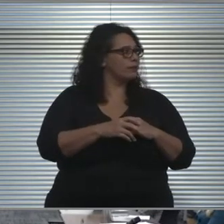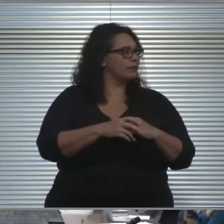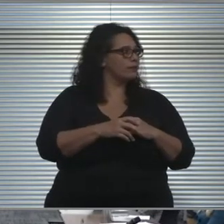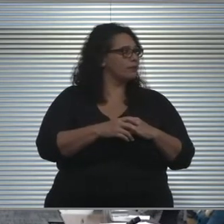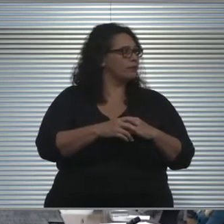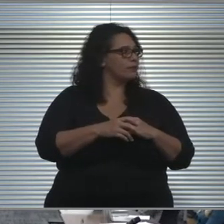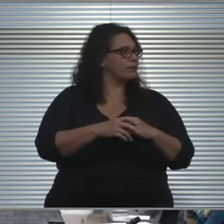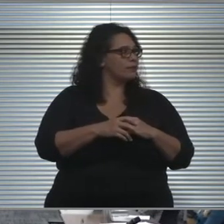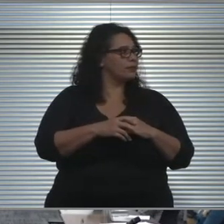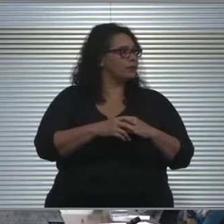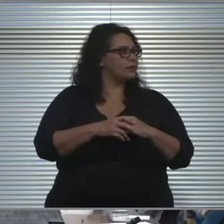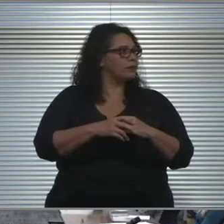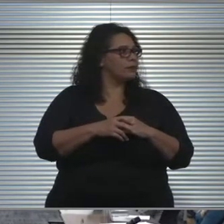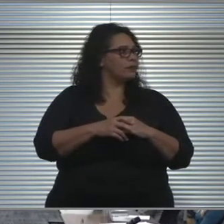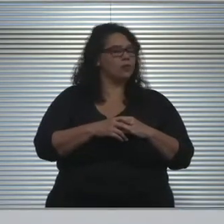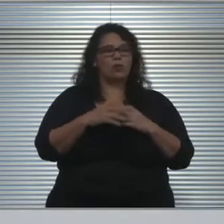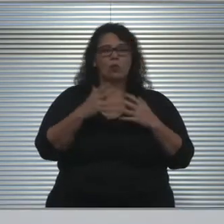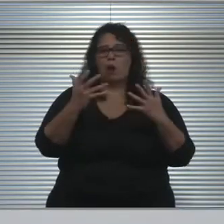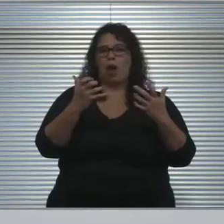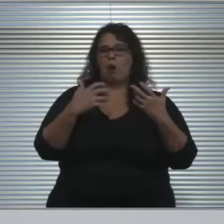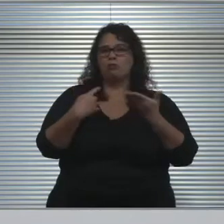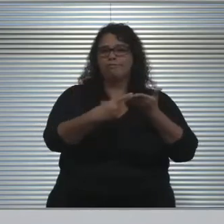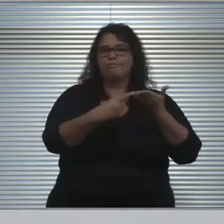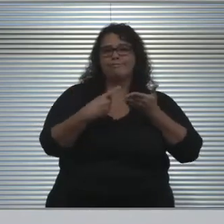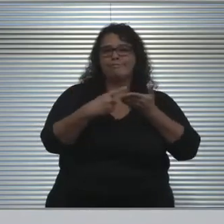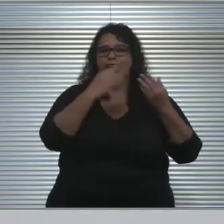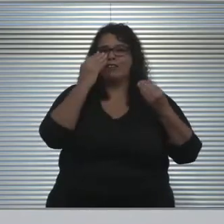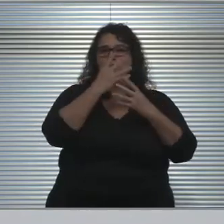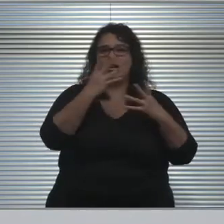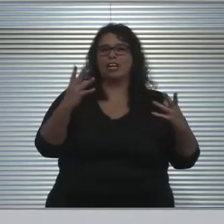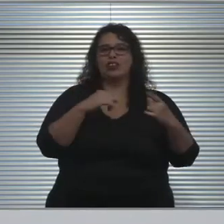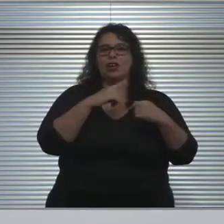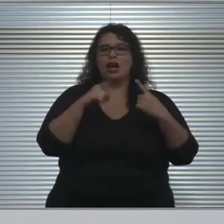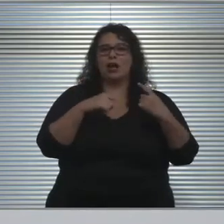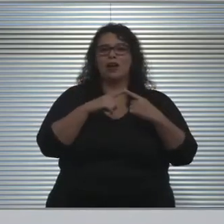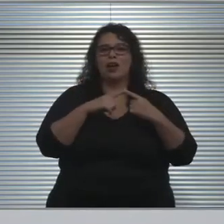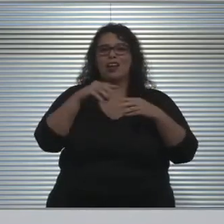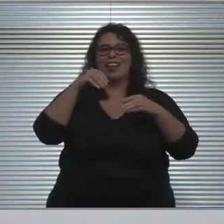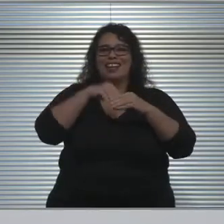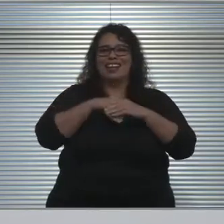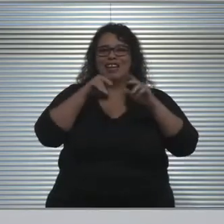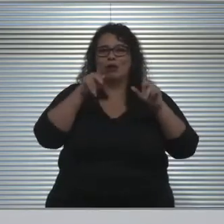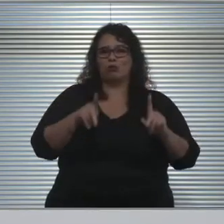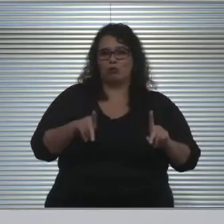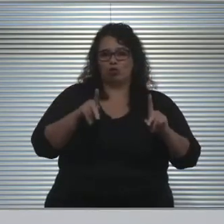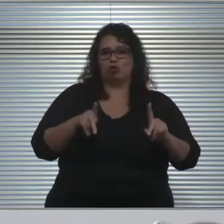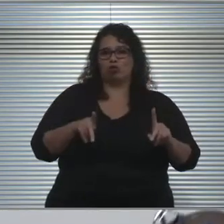So I wanna go into some information around the in person phasing in for our students with disabilities,